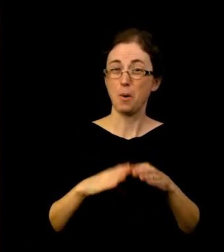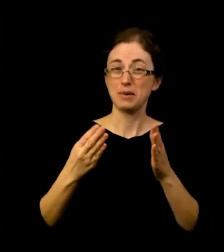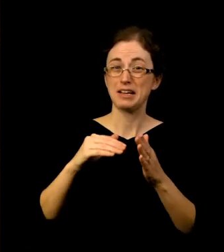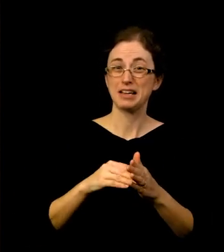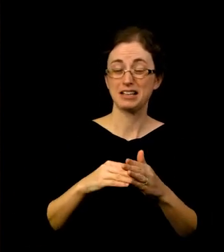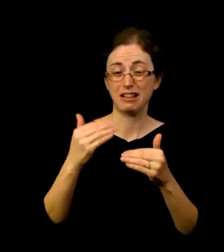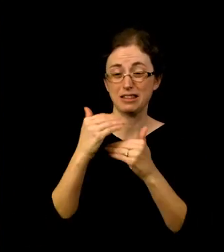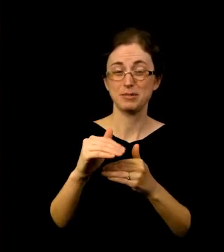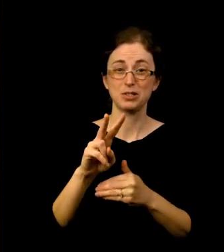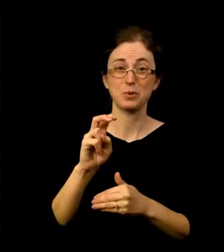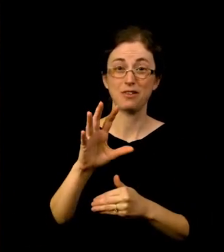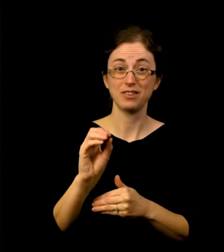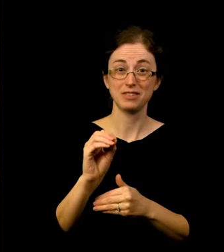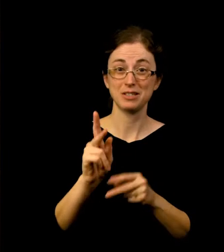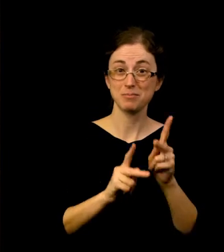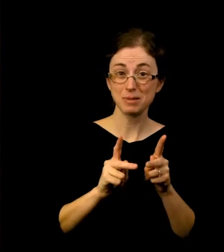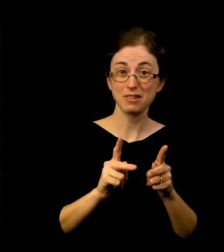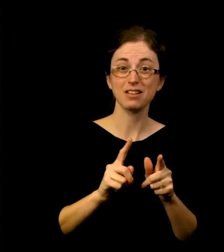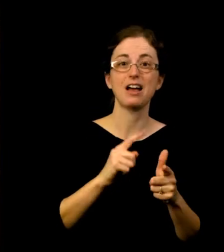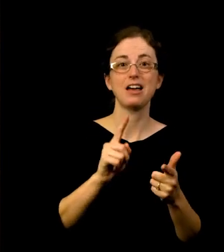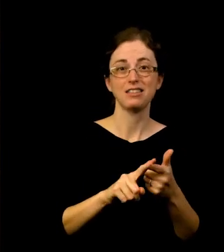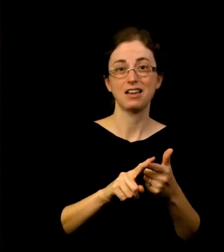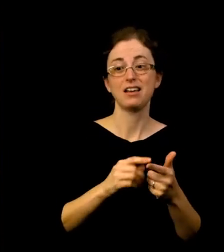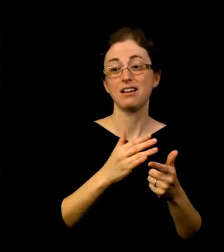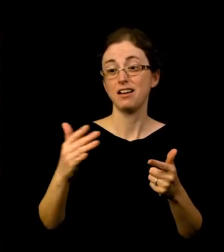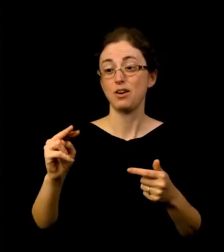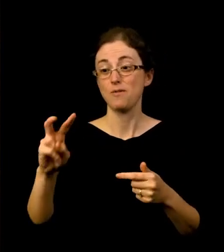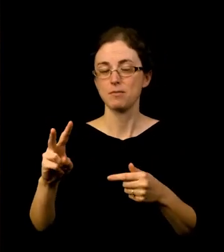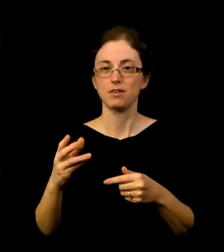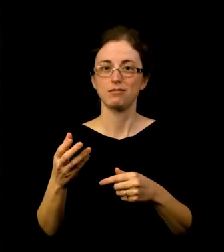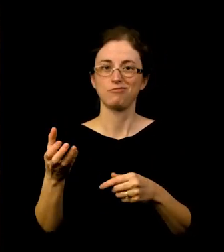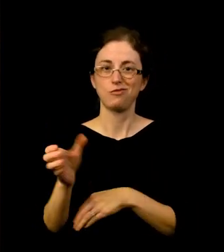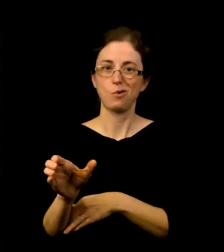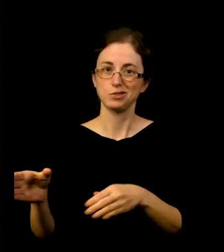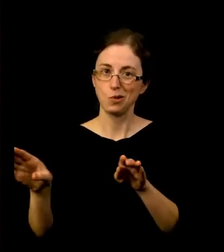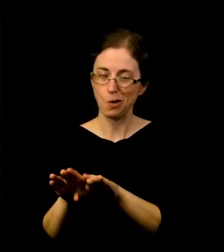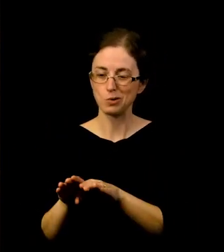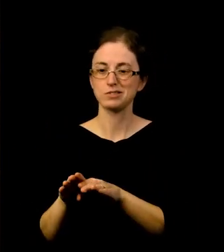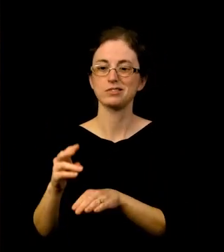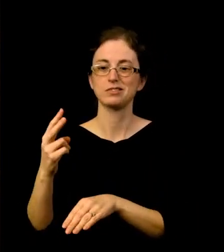we were forced to close again in November for another 5 months, before reopening for a second time in April of this year.